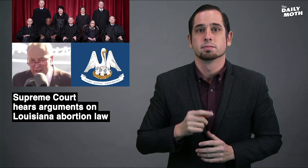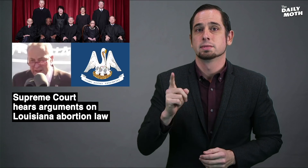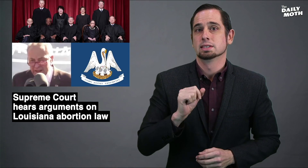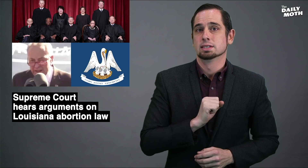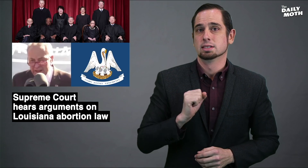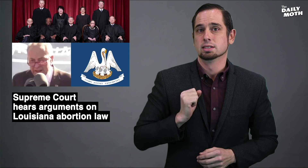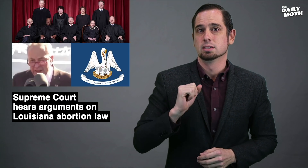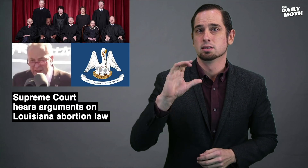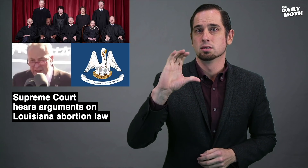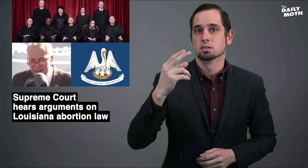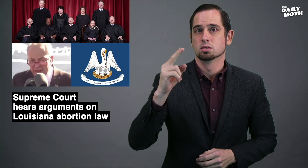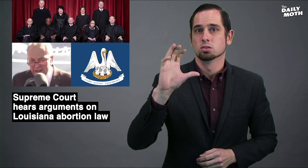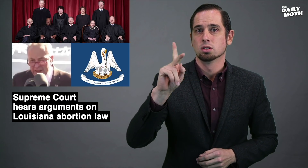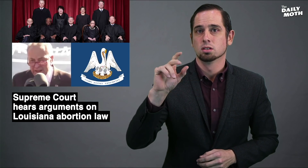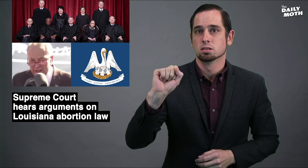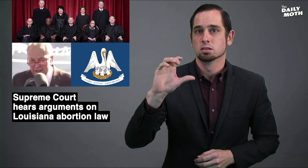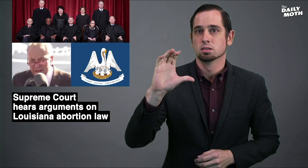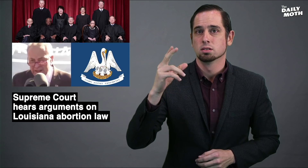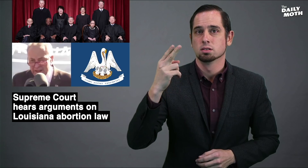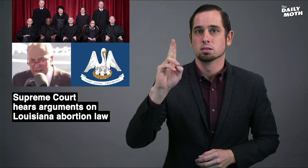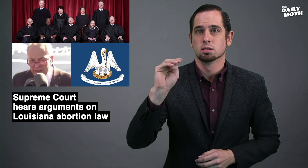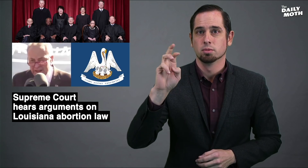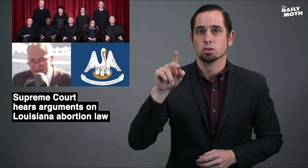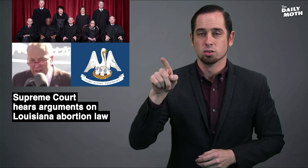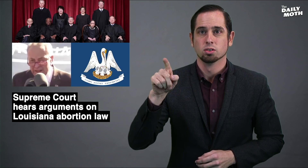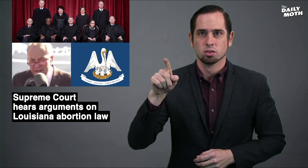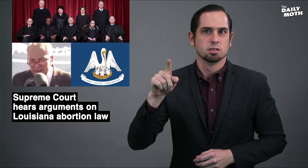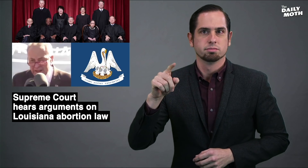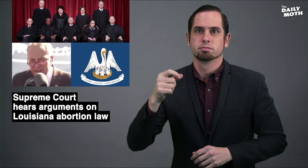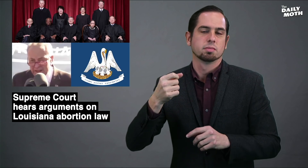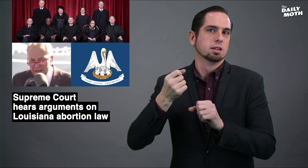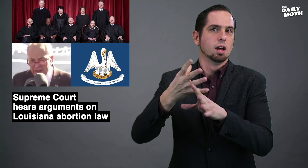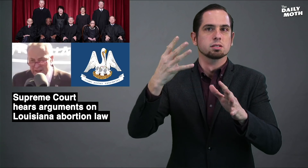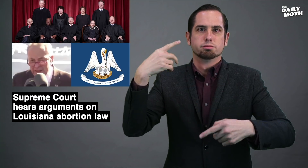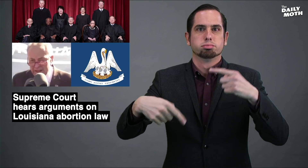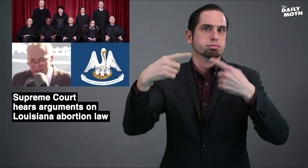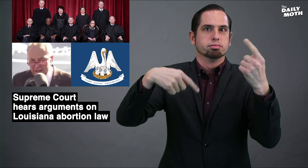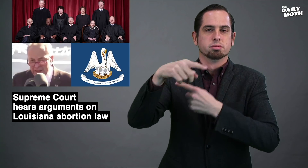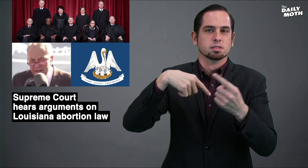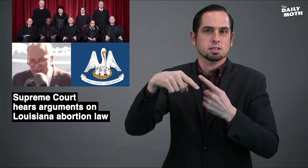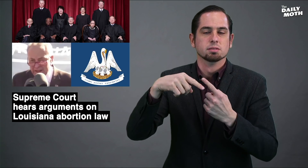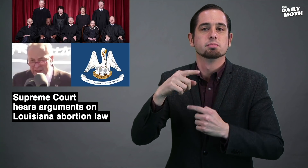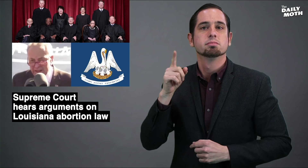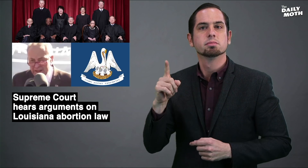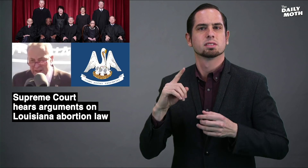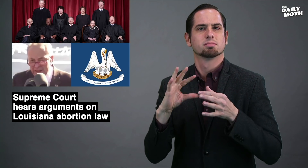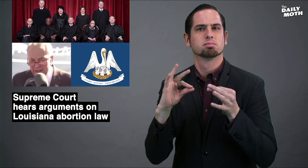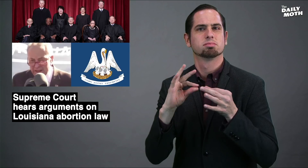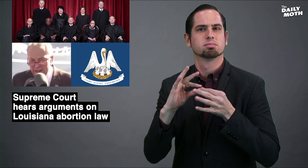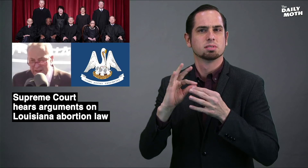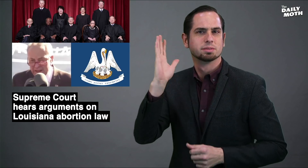Sen. Chuck Schumer caused controversy by saying in